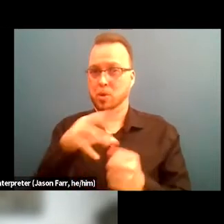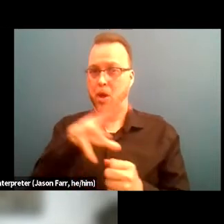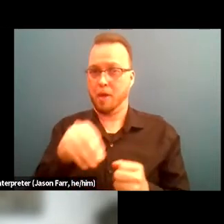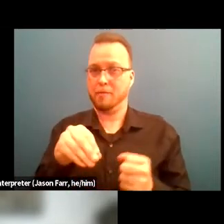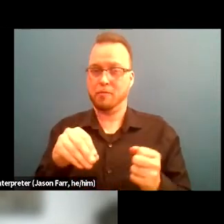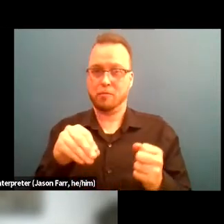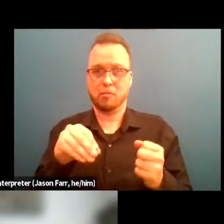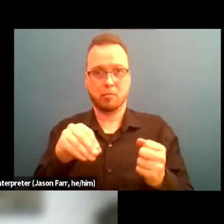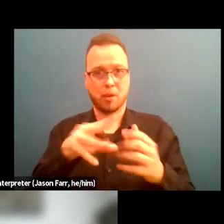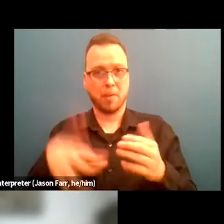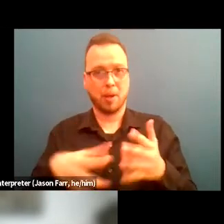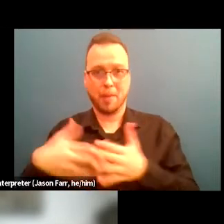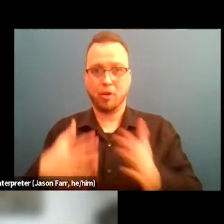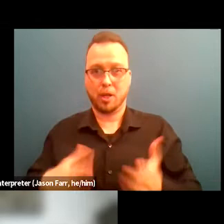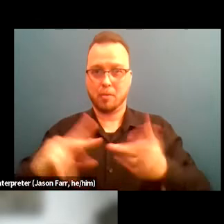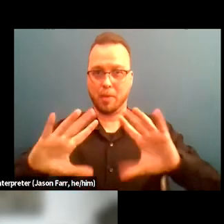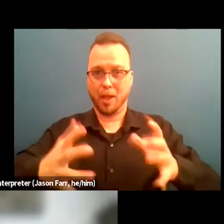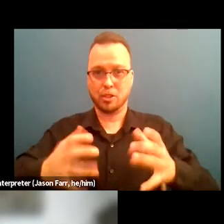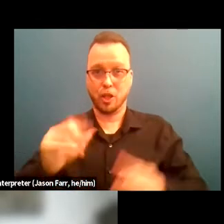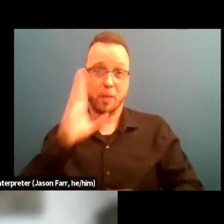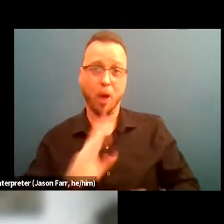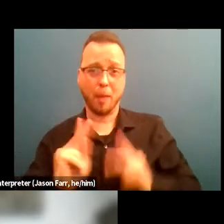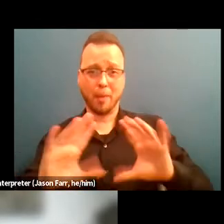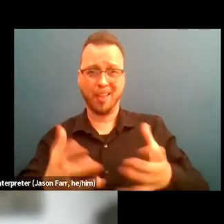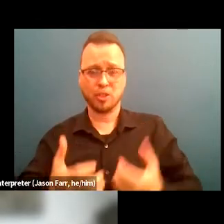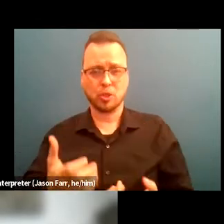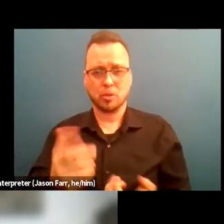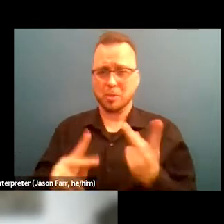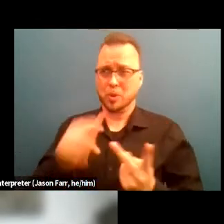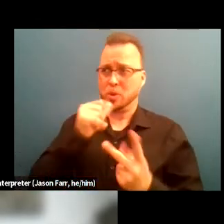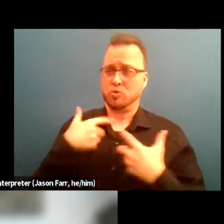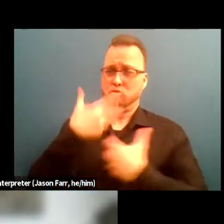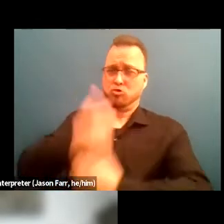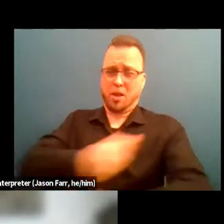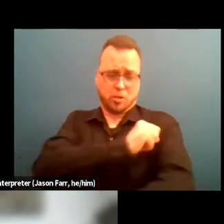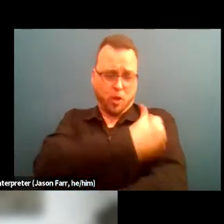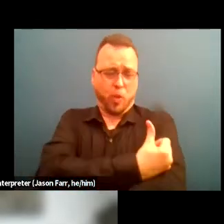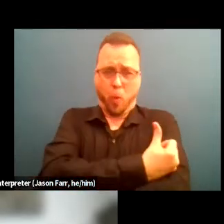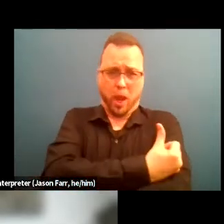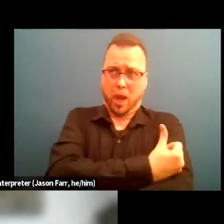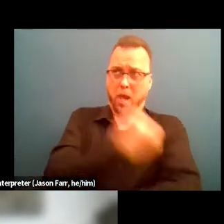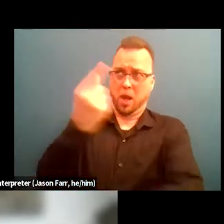where people already do not trust authoritative figures because of historical events.